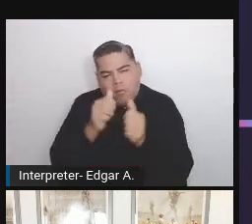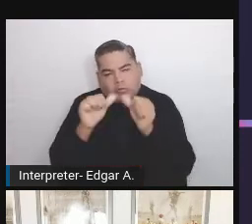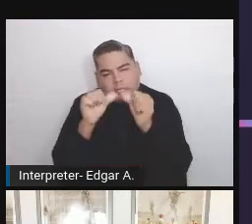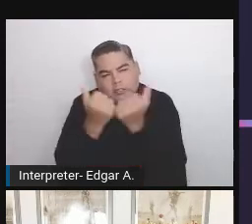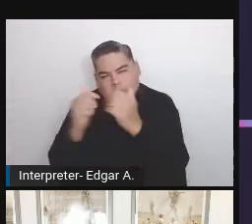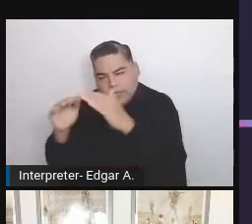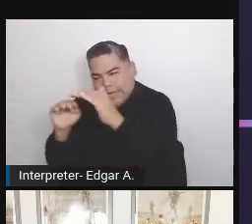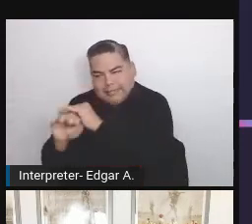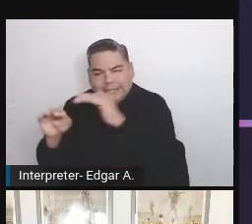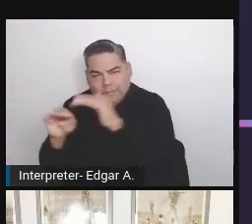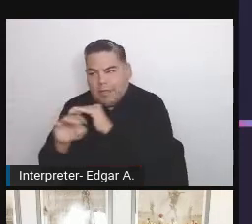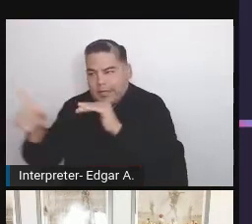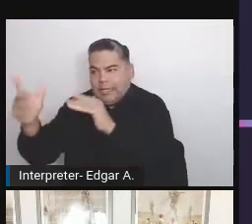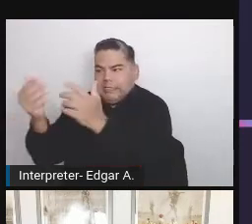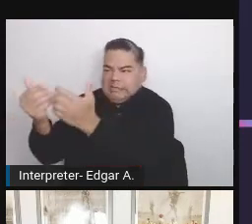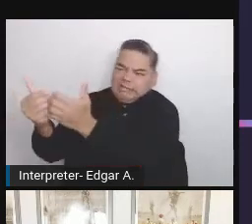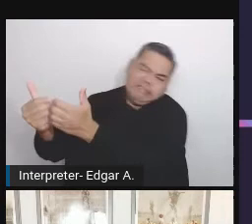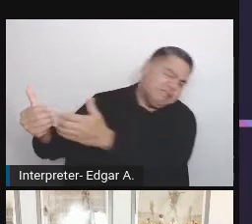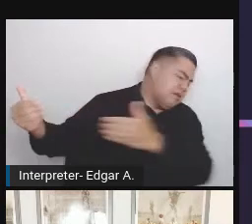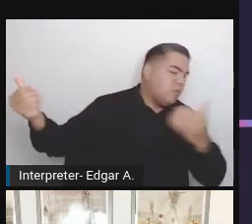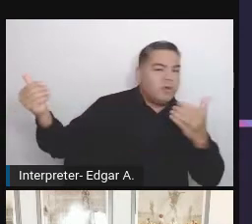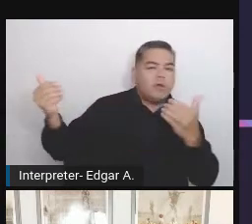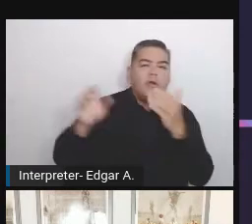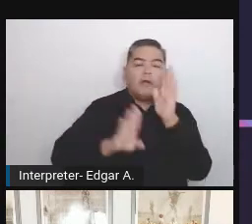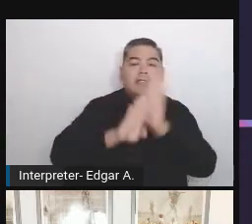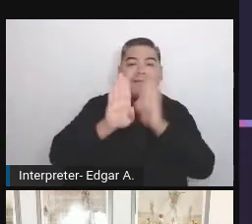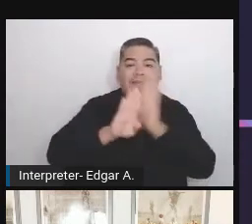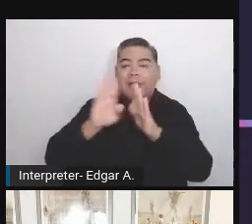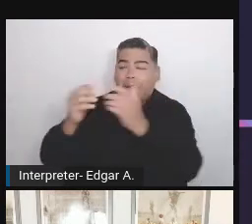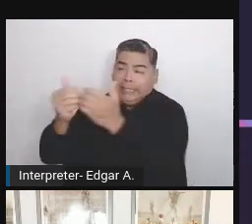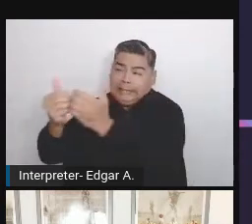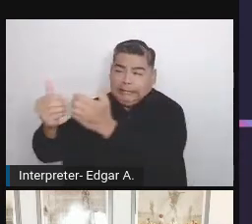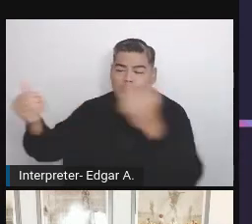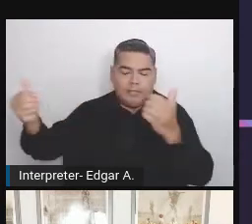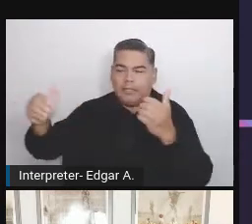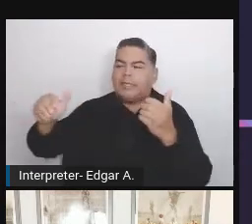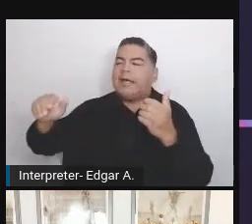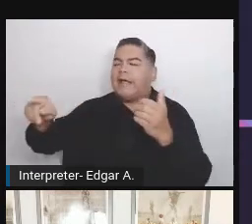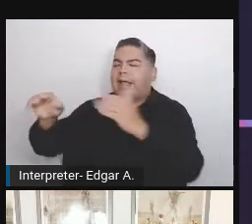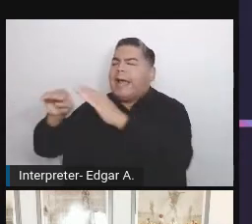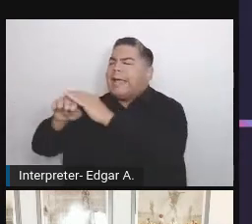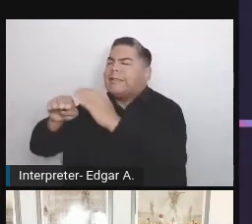is a separate task that is in most cases left on the end